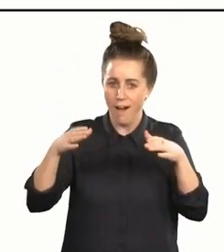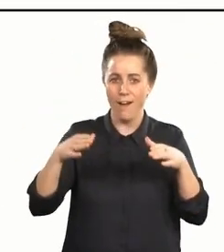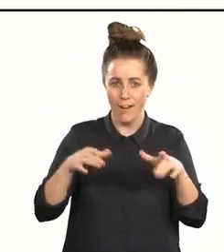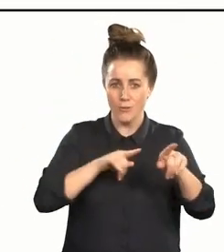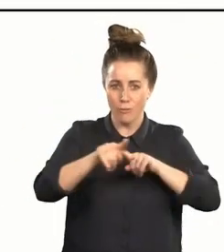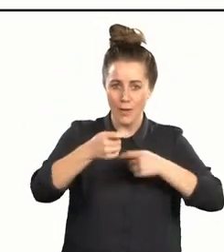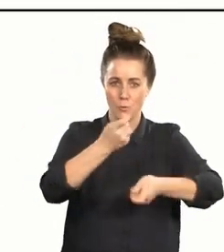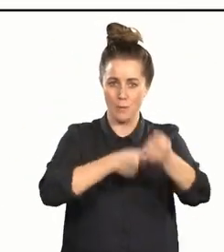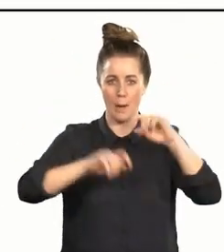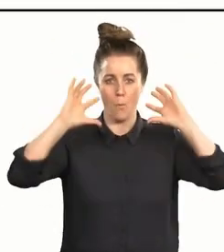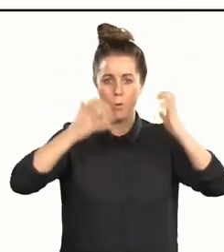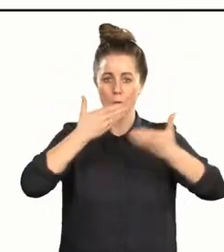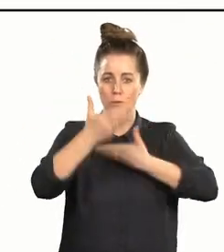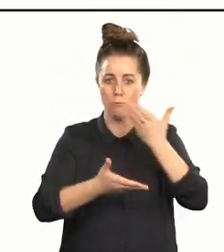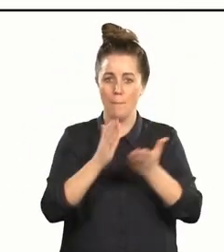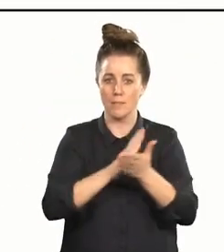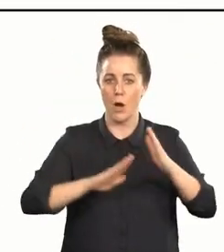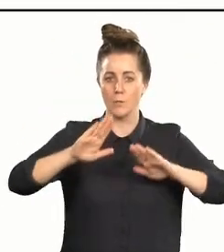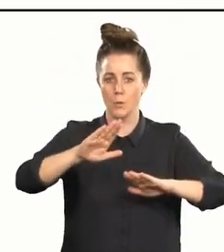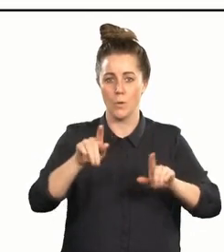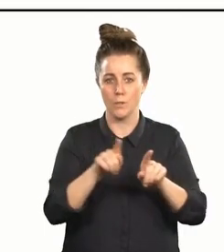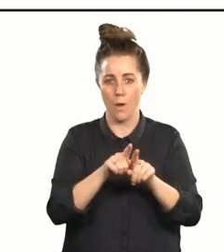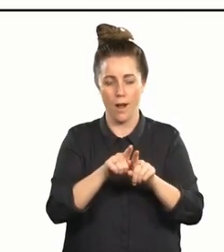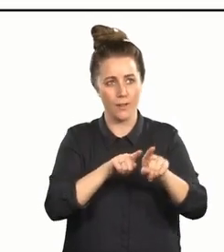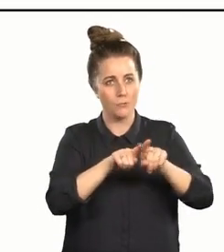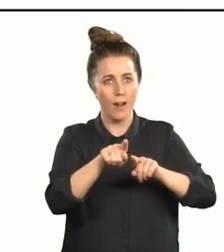of audio describers in Aotearoa, exploring together how to create